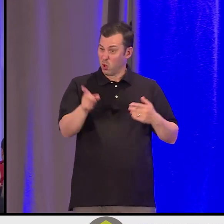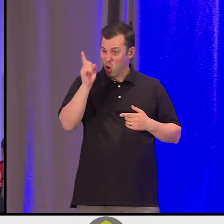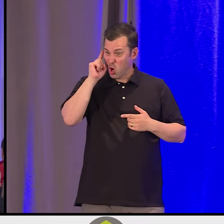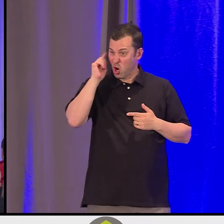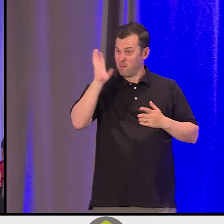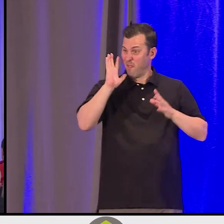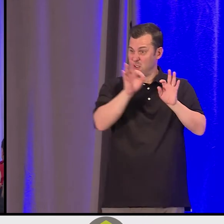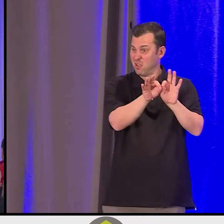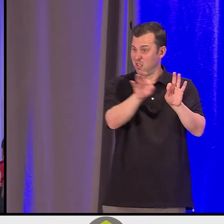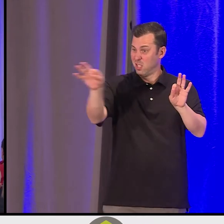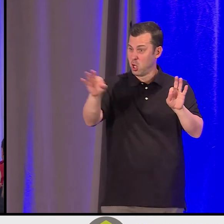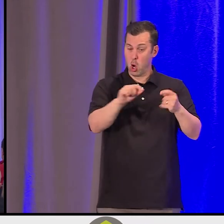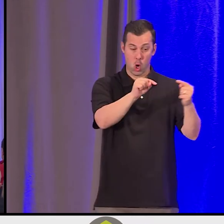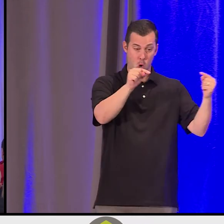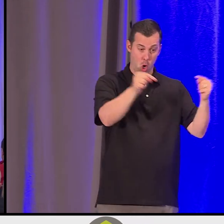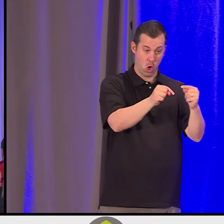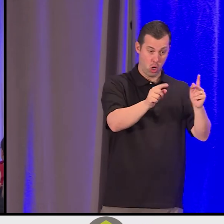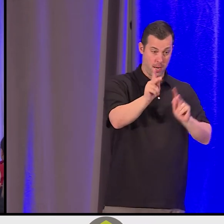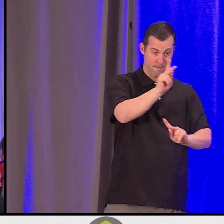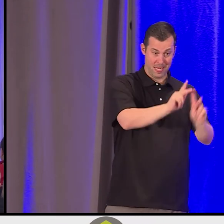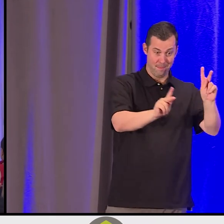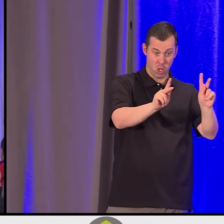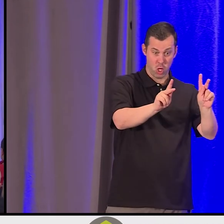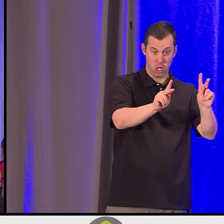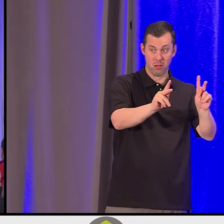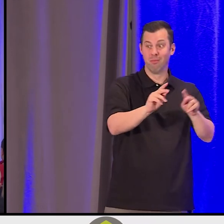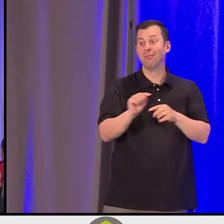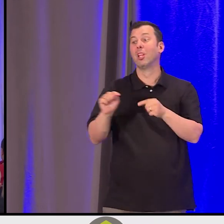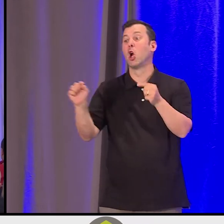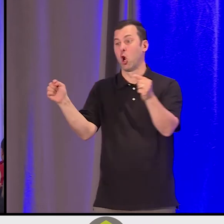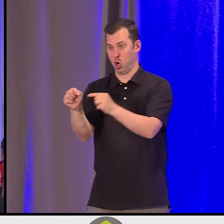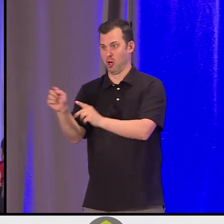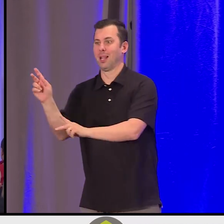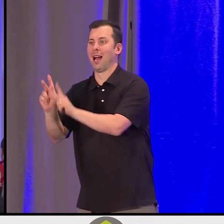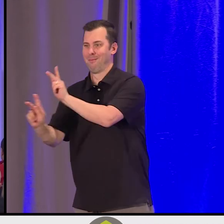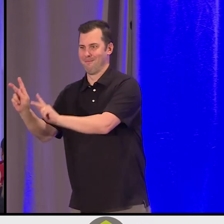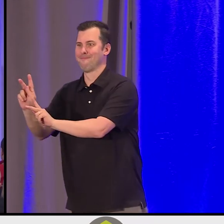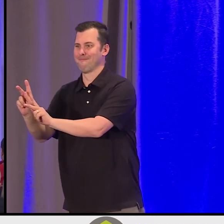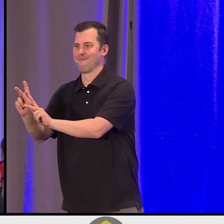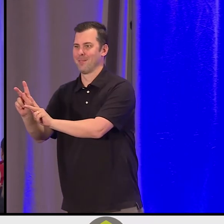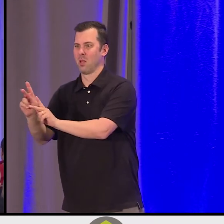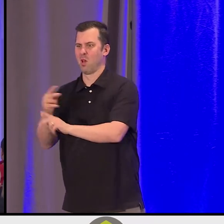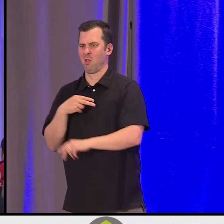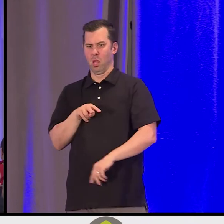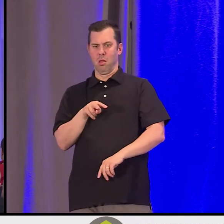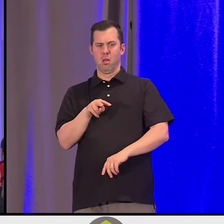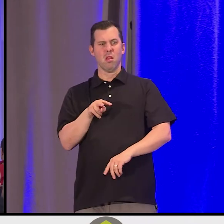And oh, it took me about a year to two years to rumble with that because I thought, "I have been hurt.